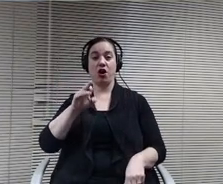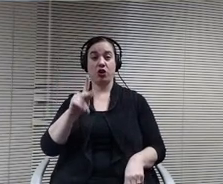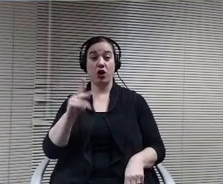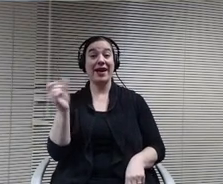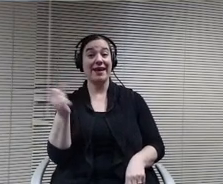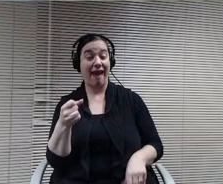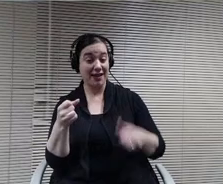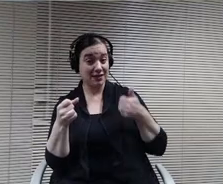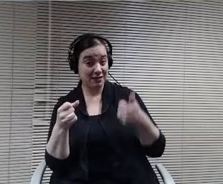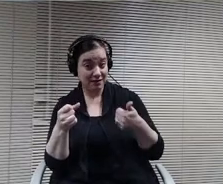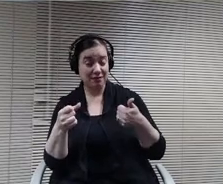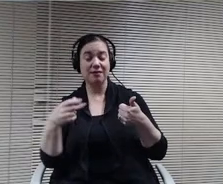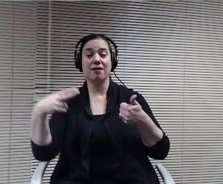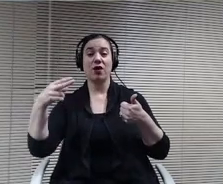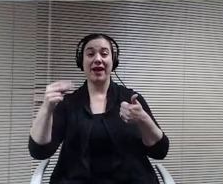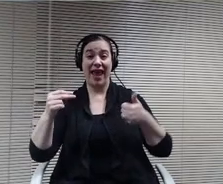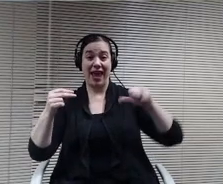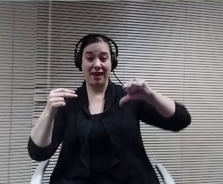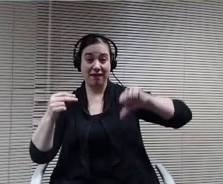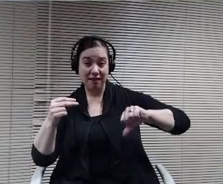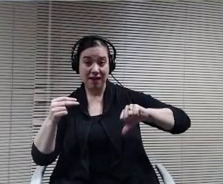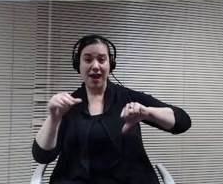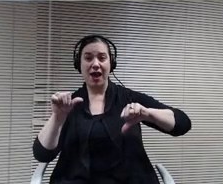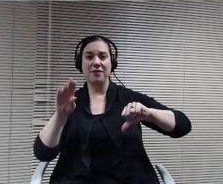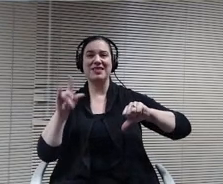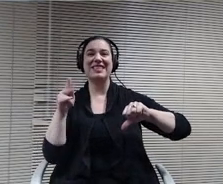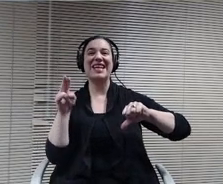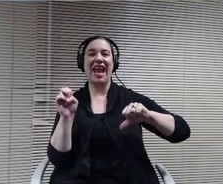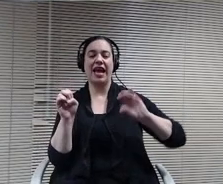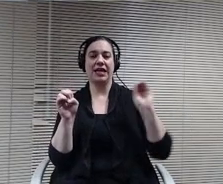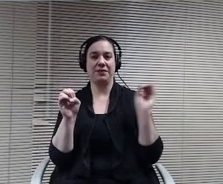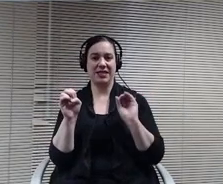say I abstained. Board member Ambrose and. Hi.